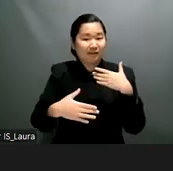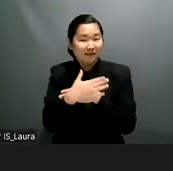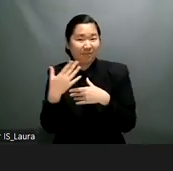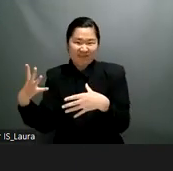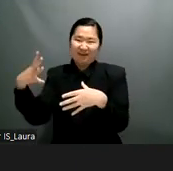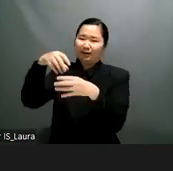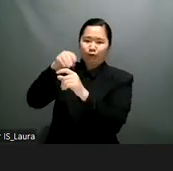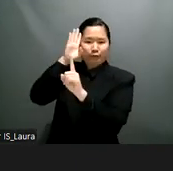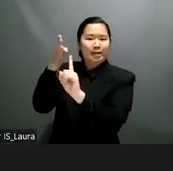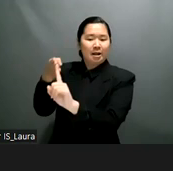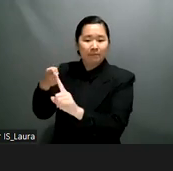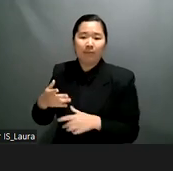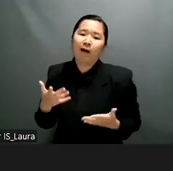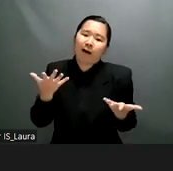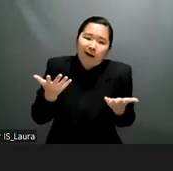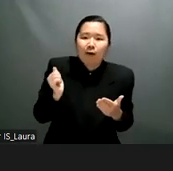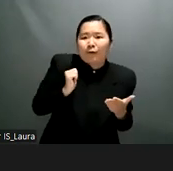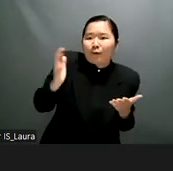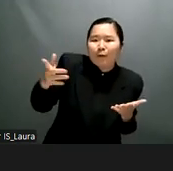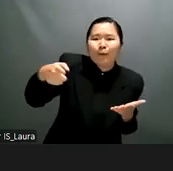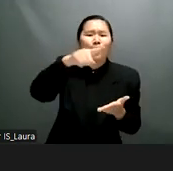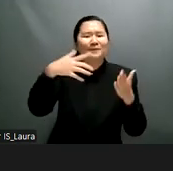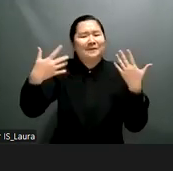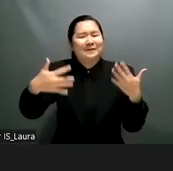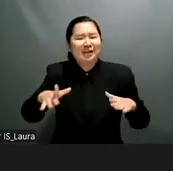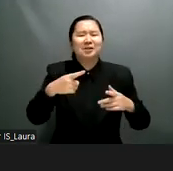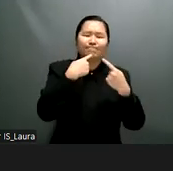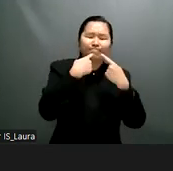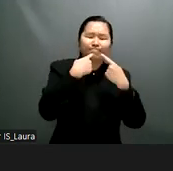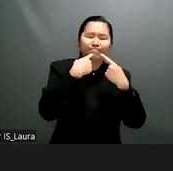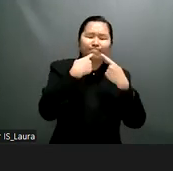once again thank you very much his excellency mr jukas saluda who is the permanent state secretary